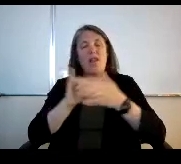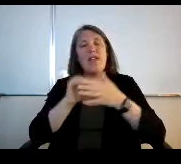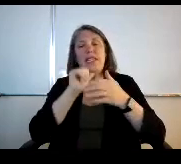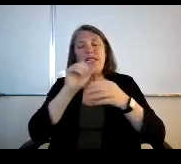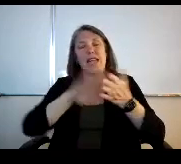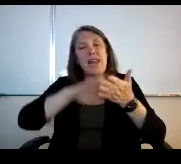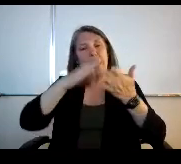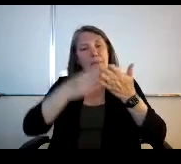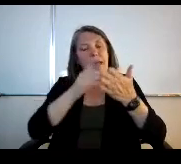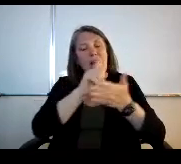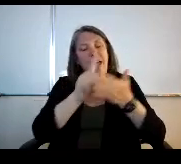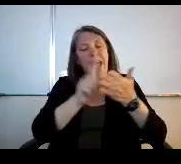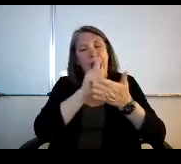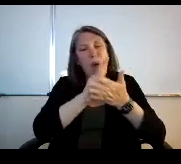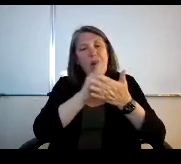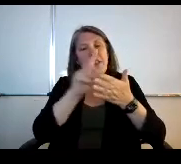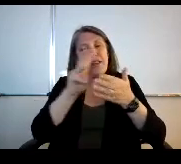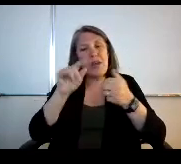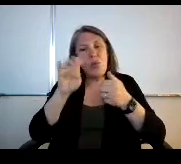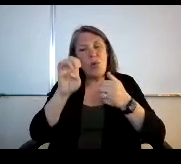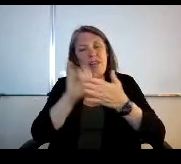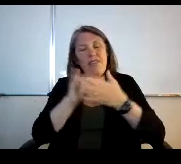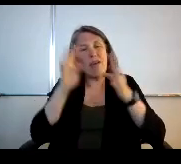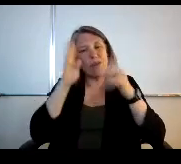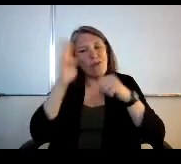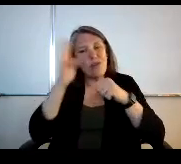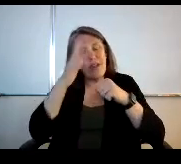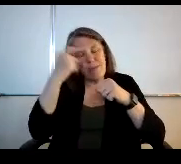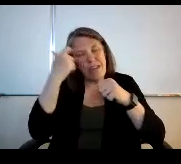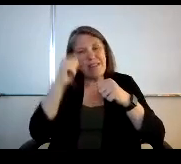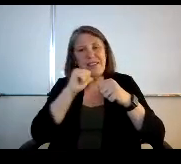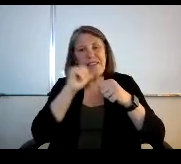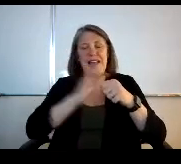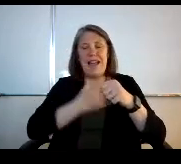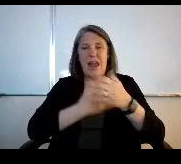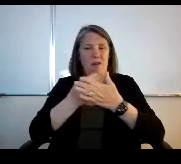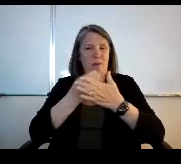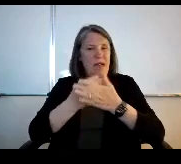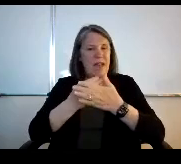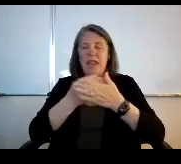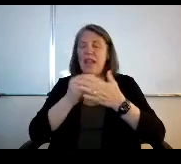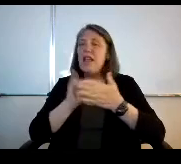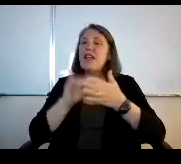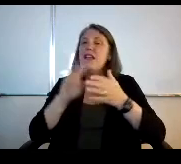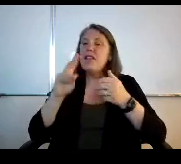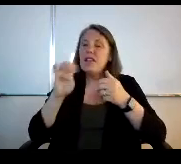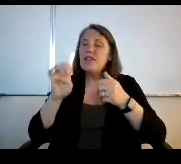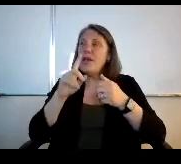an hourly wage that was created because it's not our money, right? This wage exists in our policy